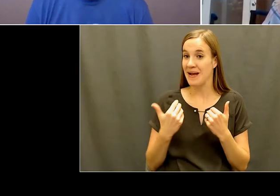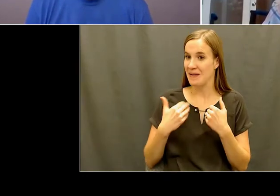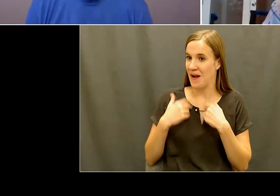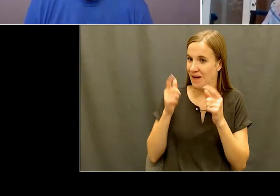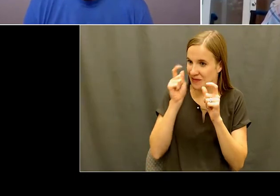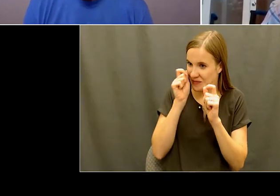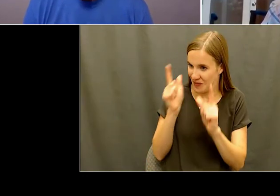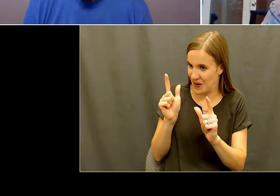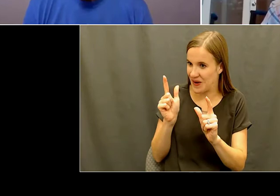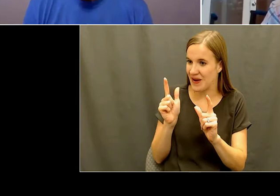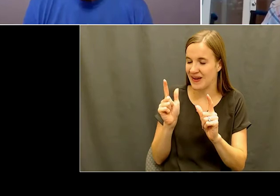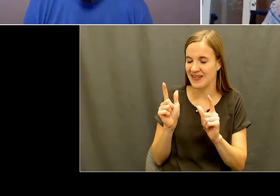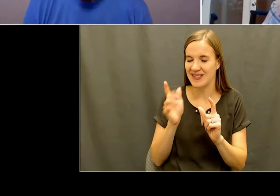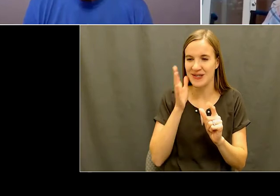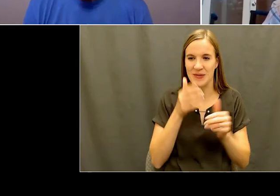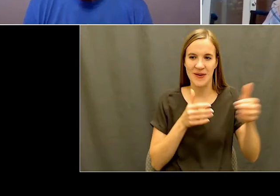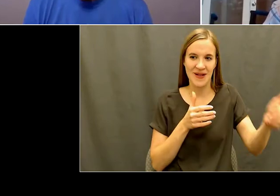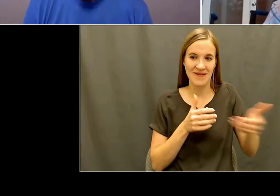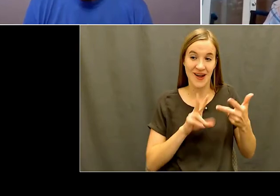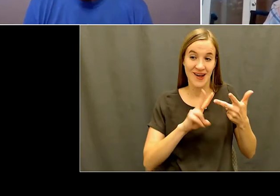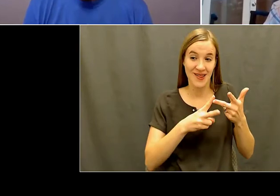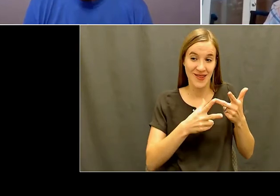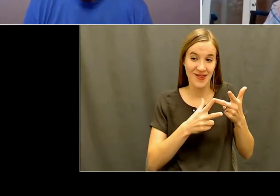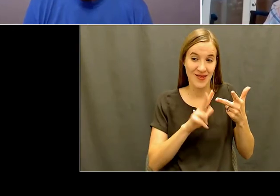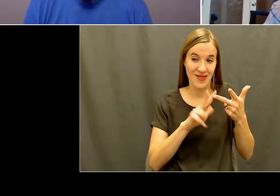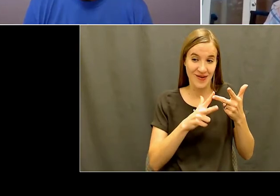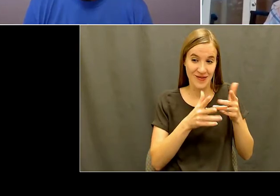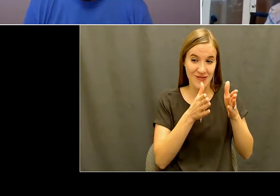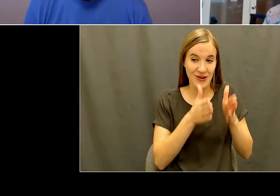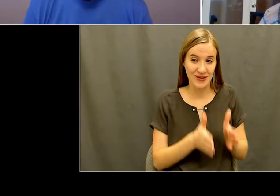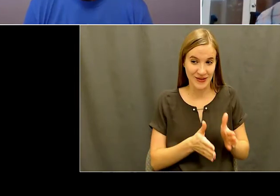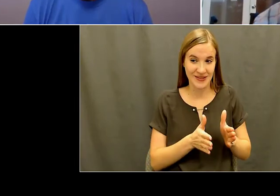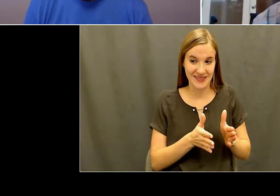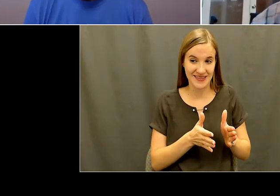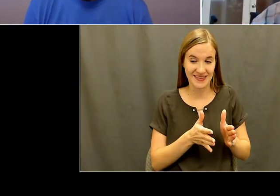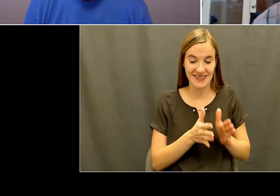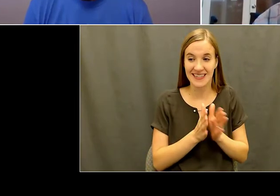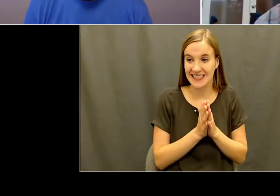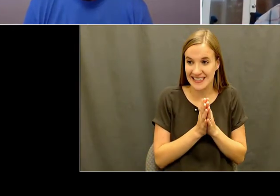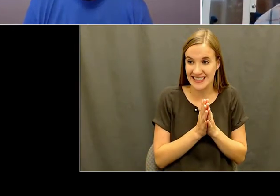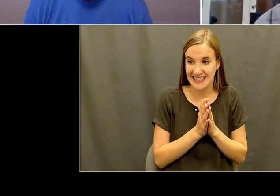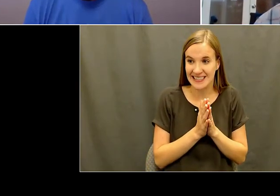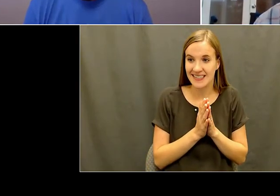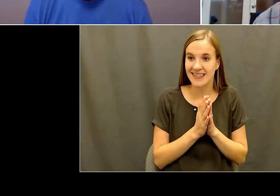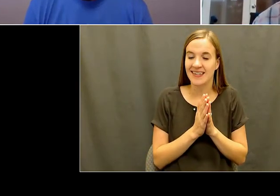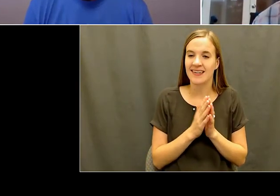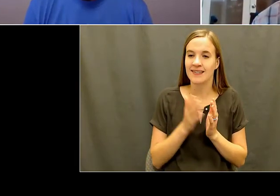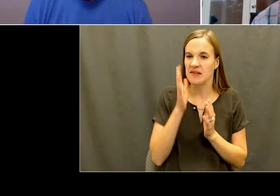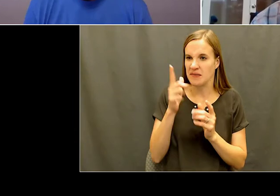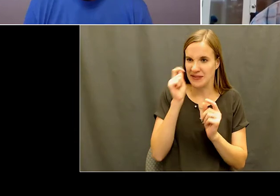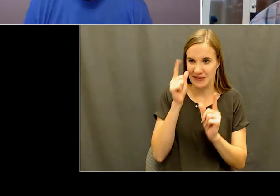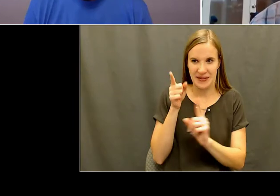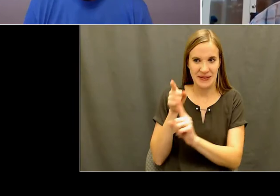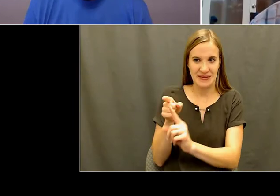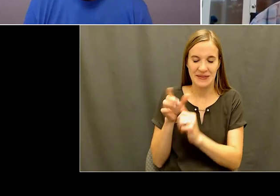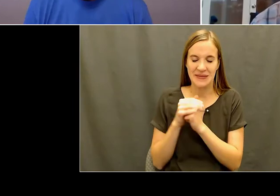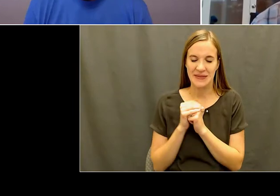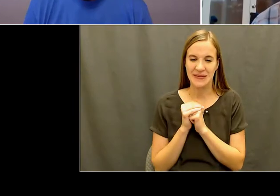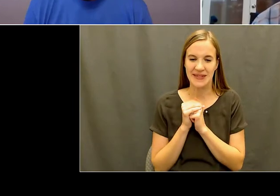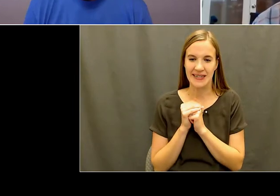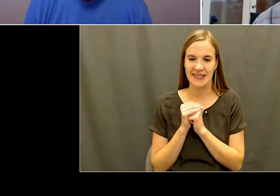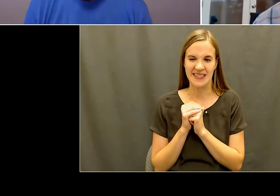here, we've got one guest. And he'll join us on zoom.